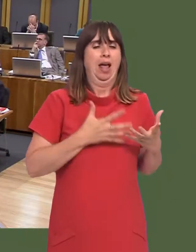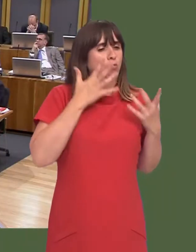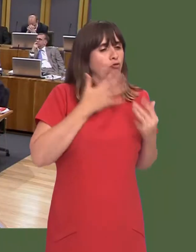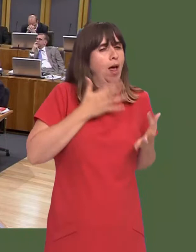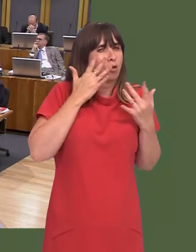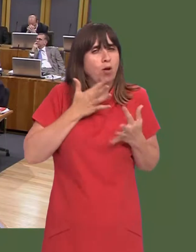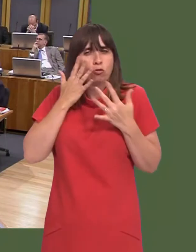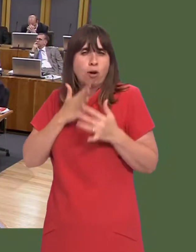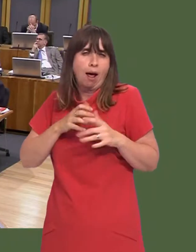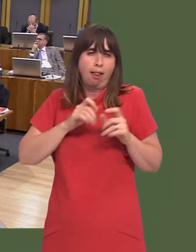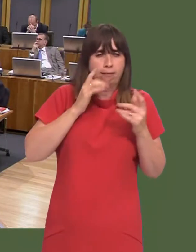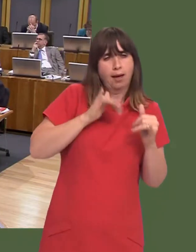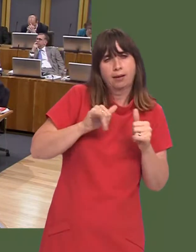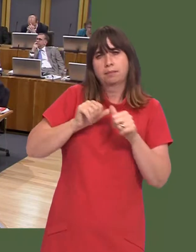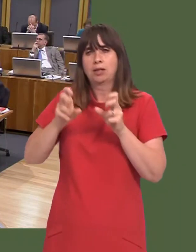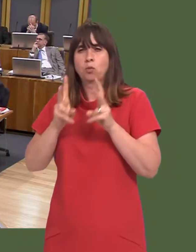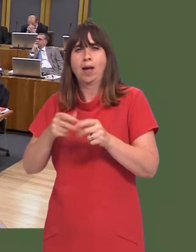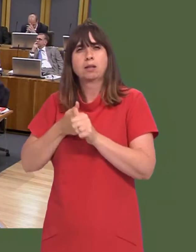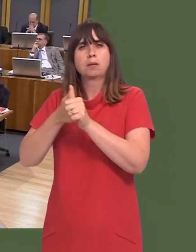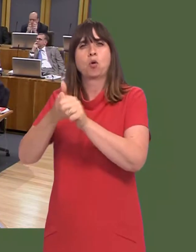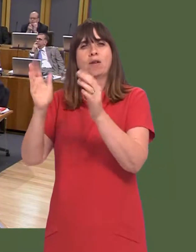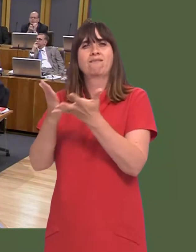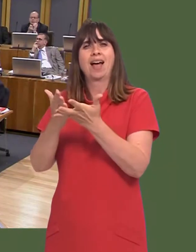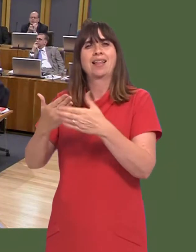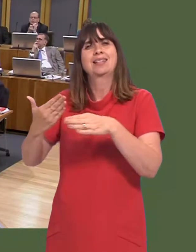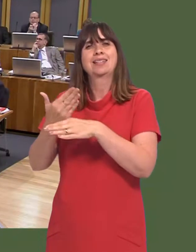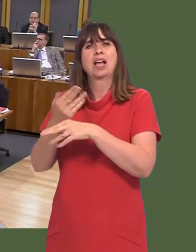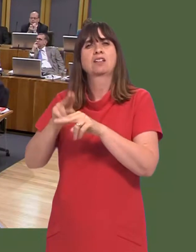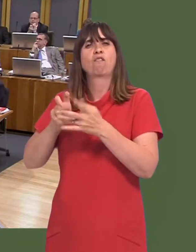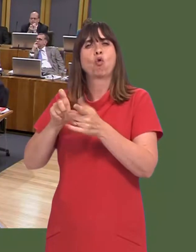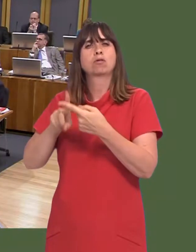Weíre testing and trialling these approaches to support the Valleys taskforce agenda.